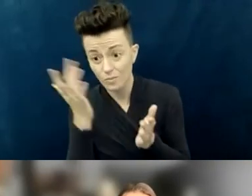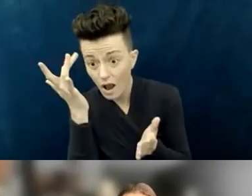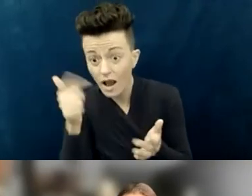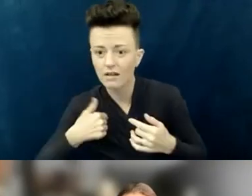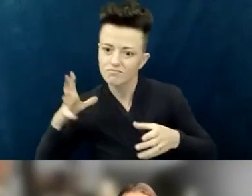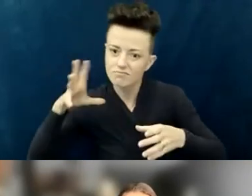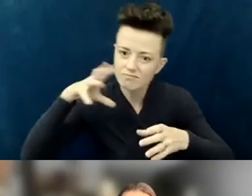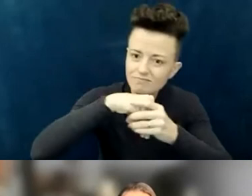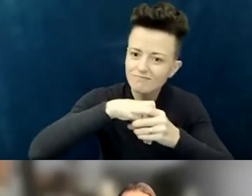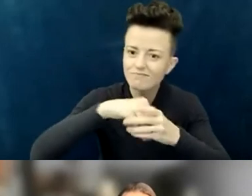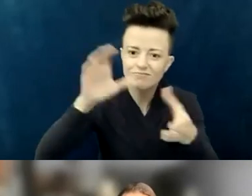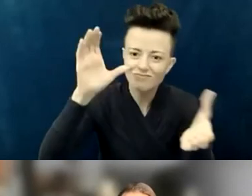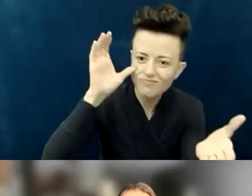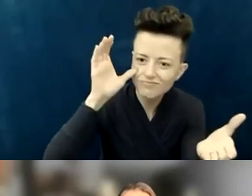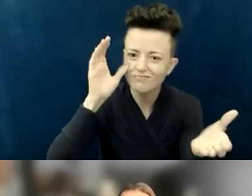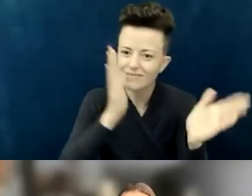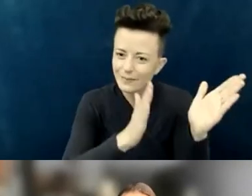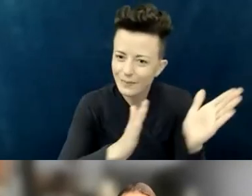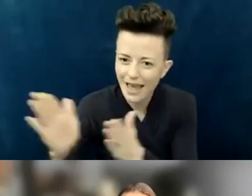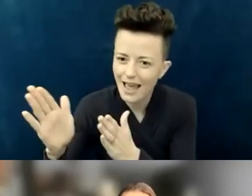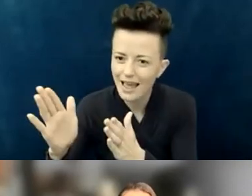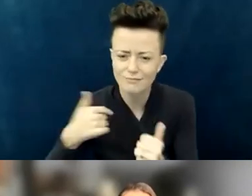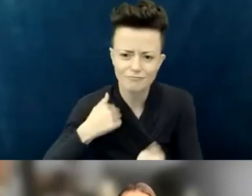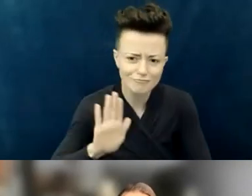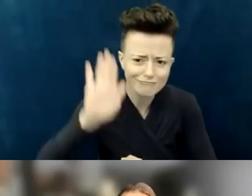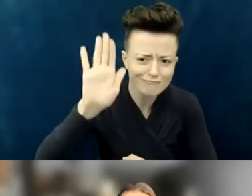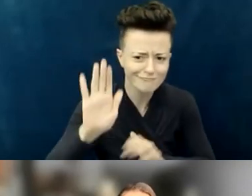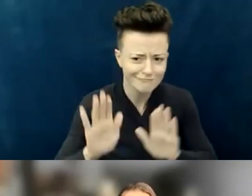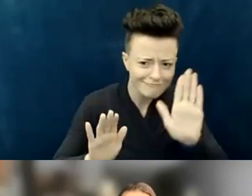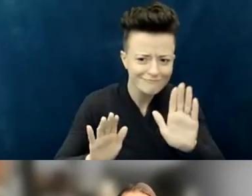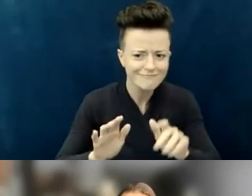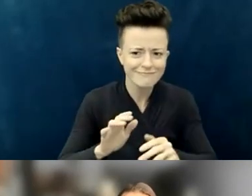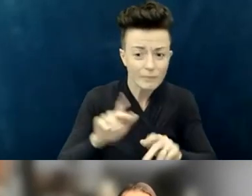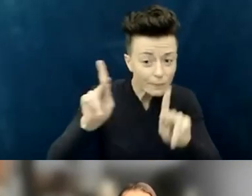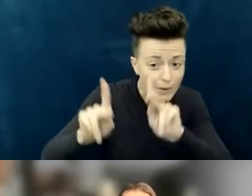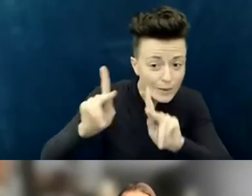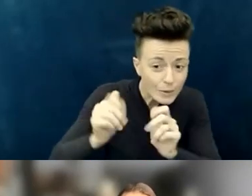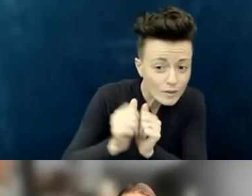we could keep in mind persons with disabilities and their access to it.